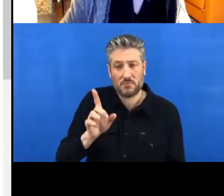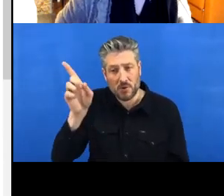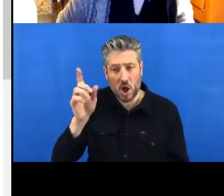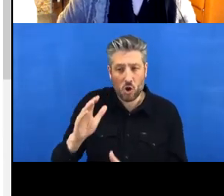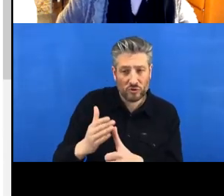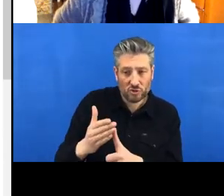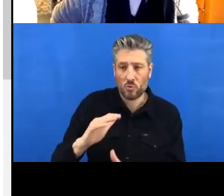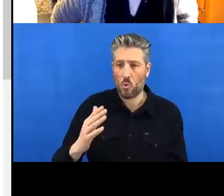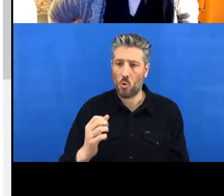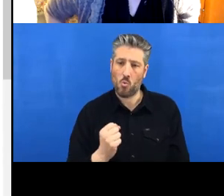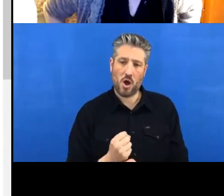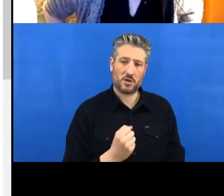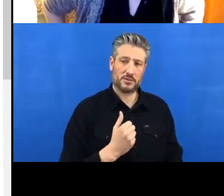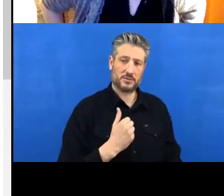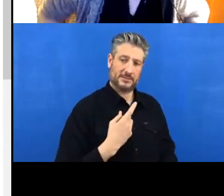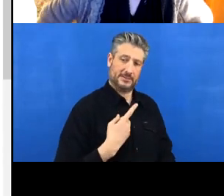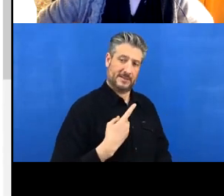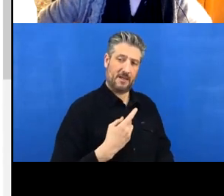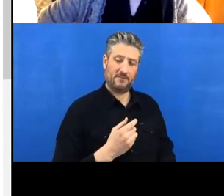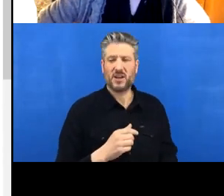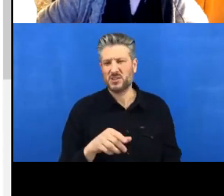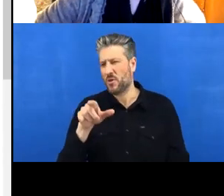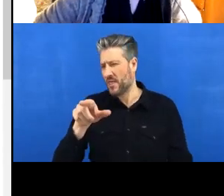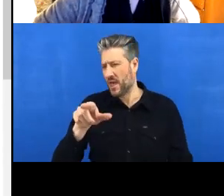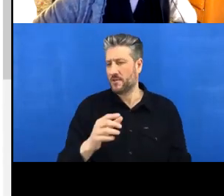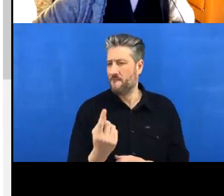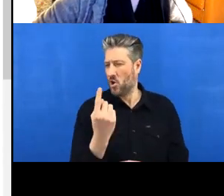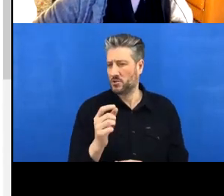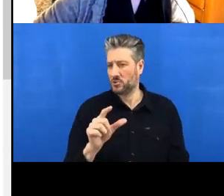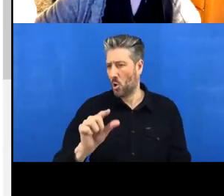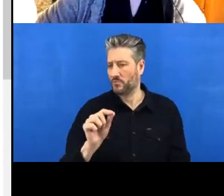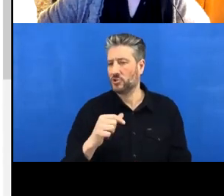So we can leave it as the first option here, because we do want to edit my original